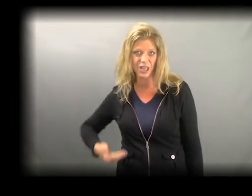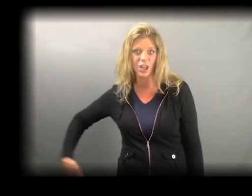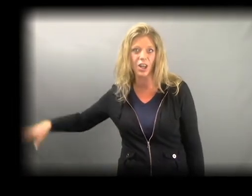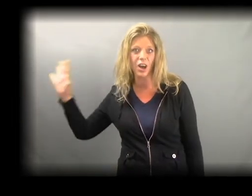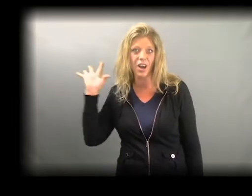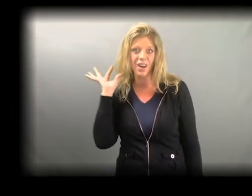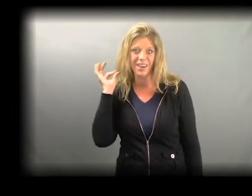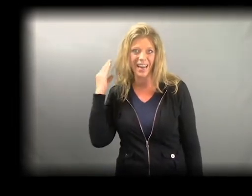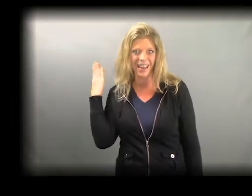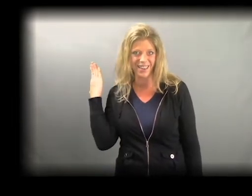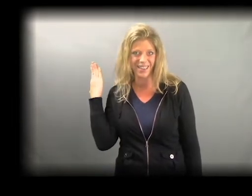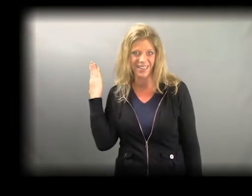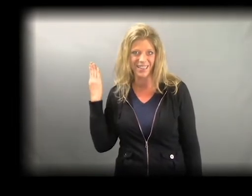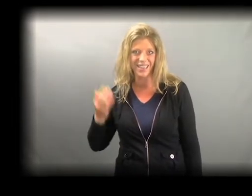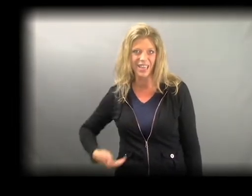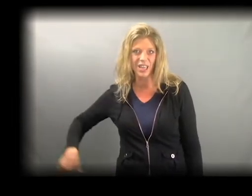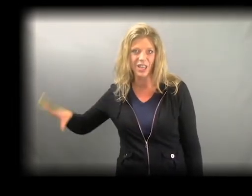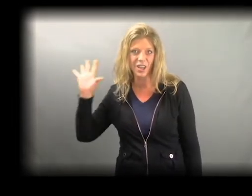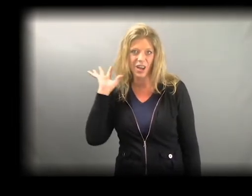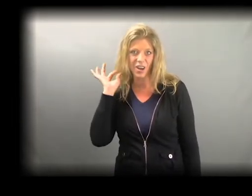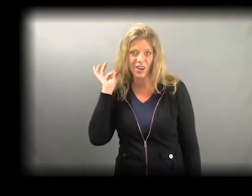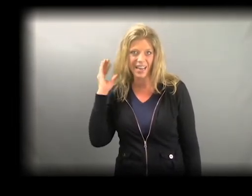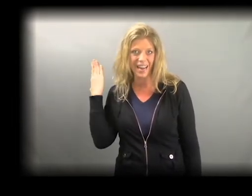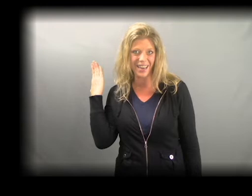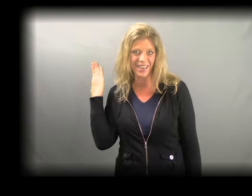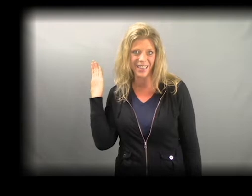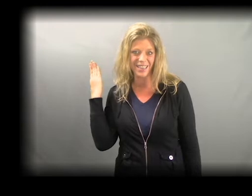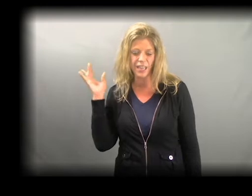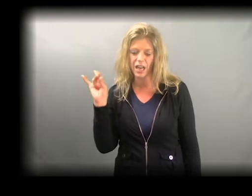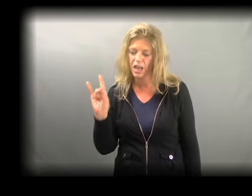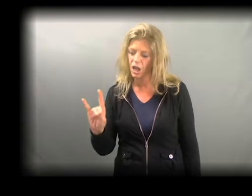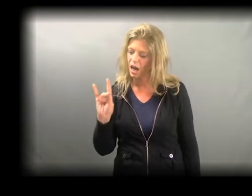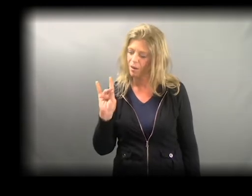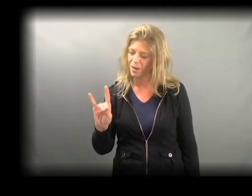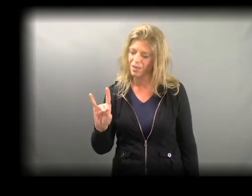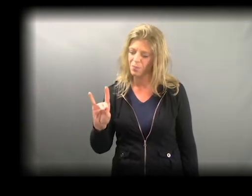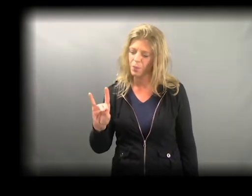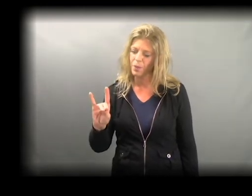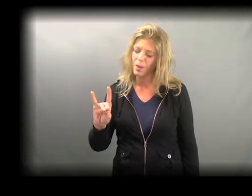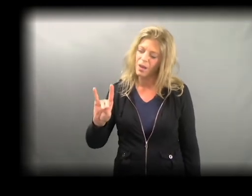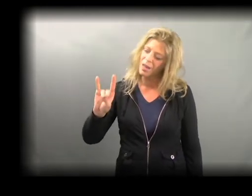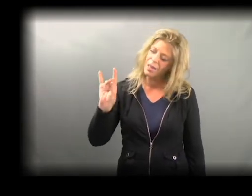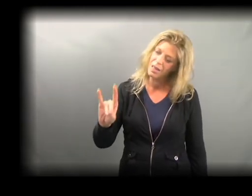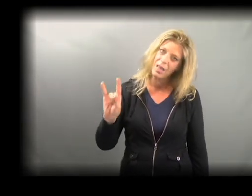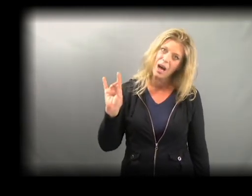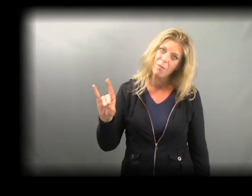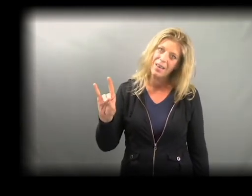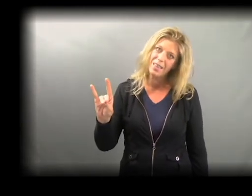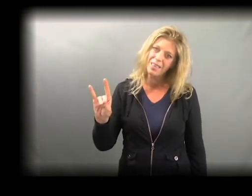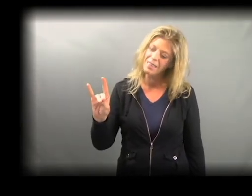LONG-HAIRED LLAMA